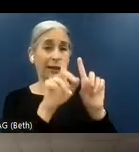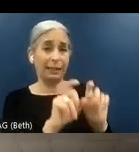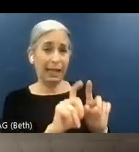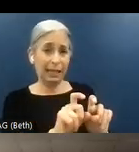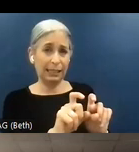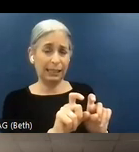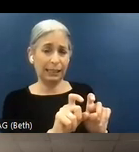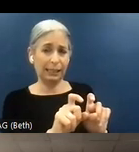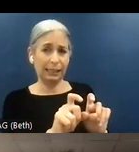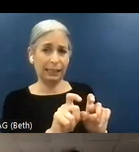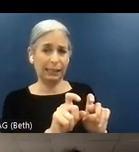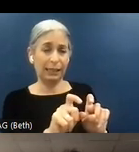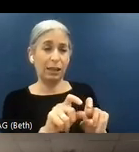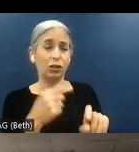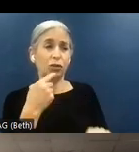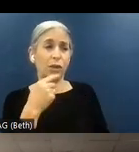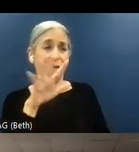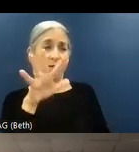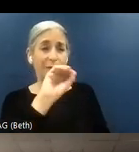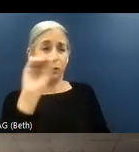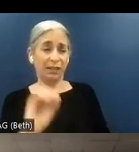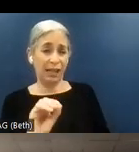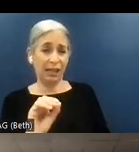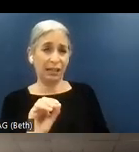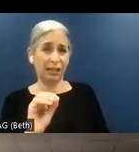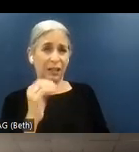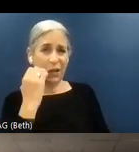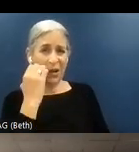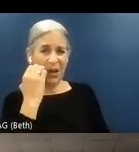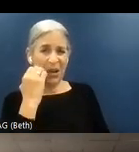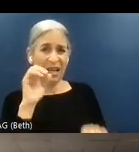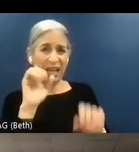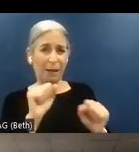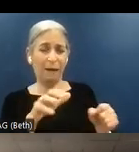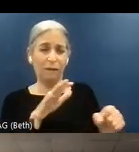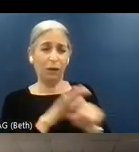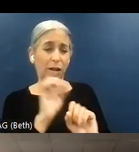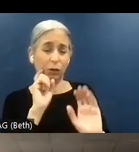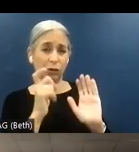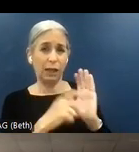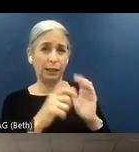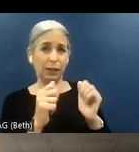only 5% of accessibility success criteria can be fully detected with automated testing.